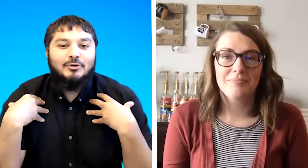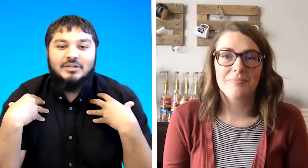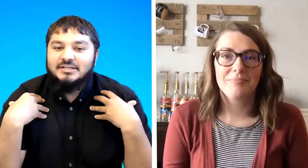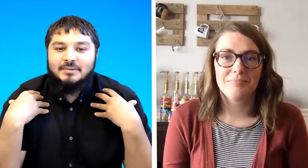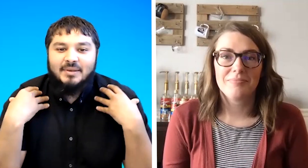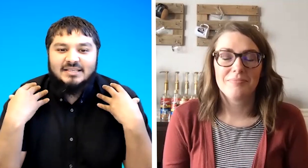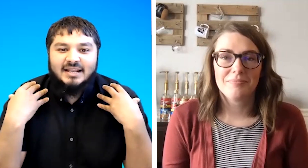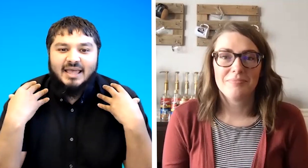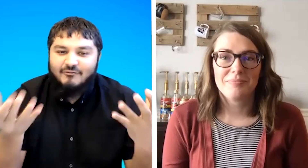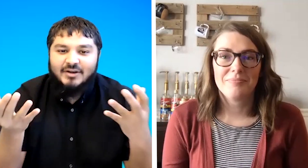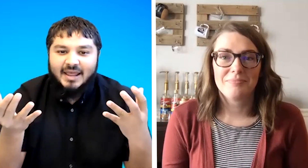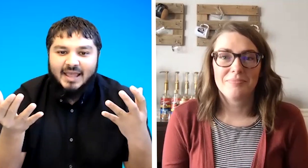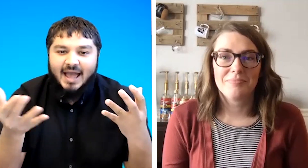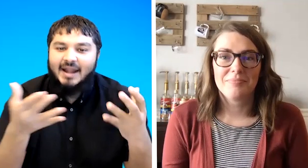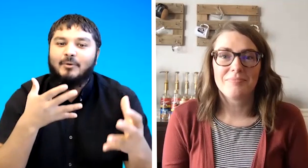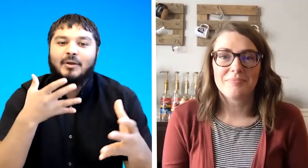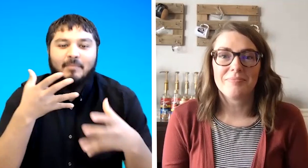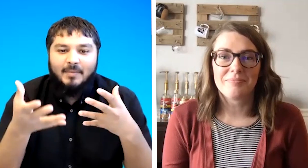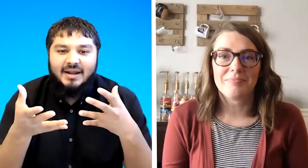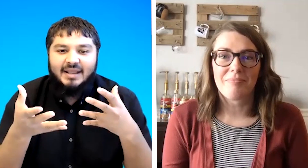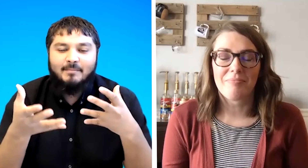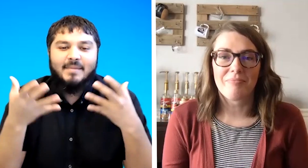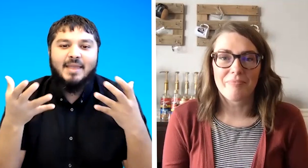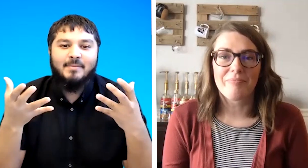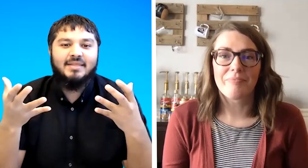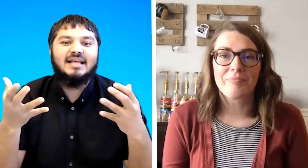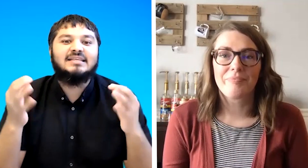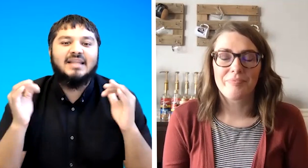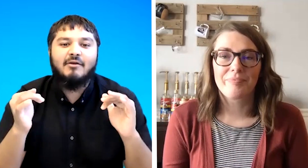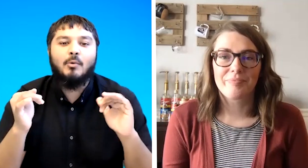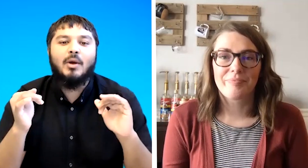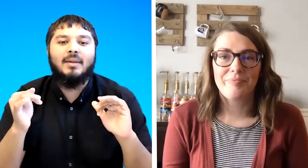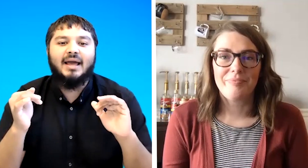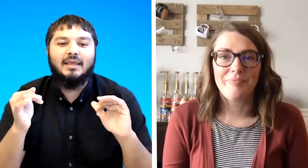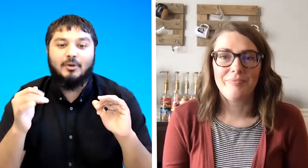teaching bsn every day and i'm not implementing it maybe that's an area where i'm lacking because